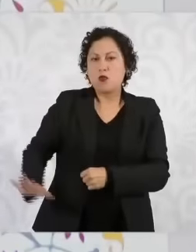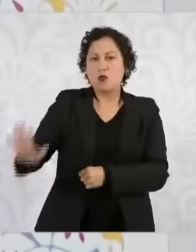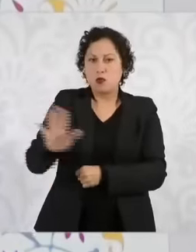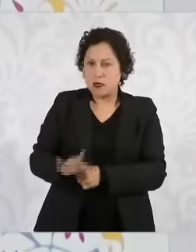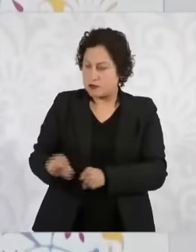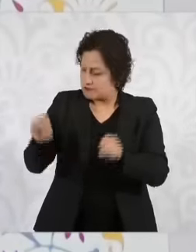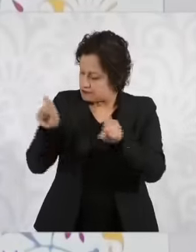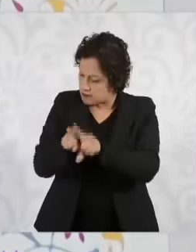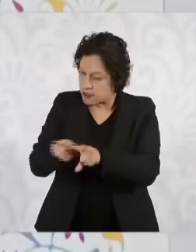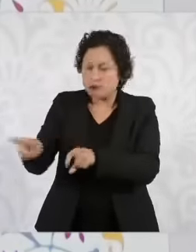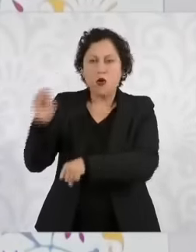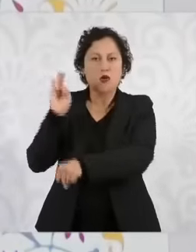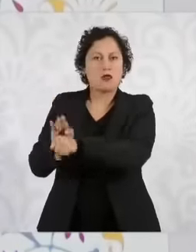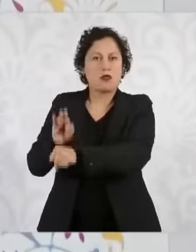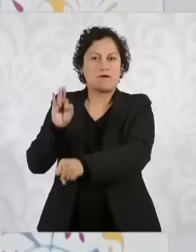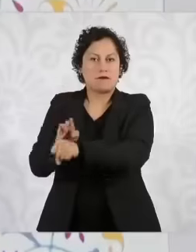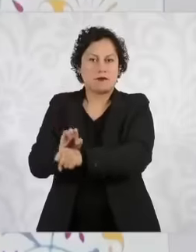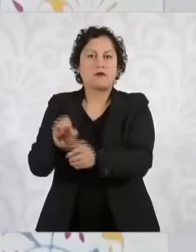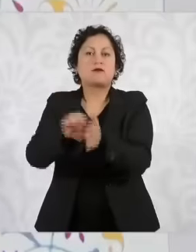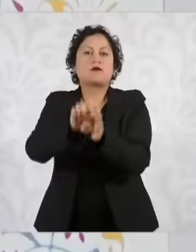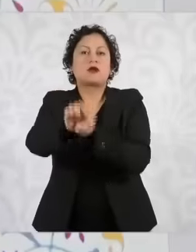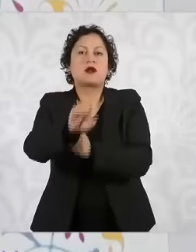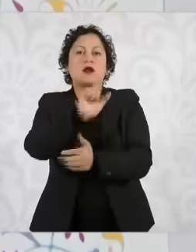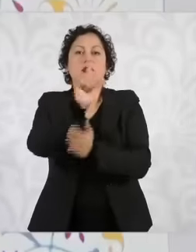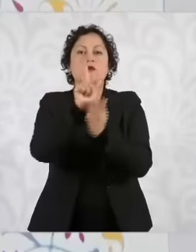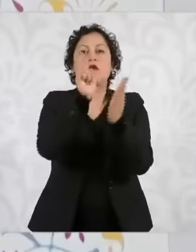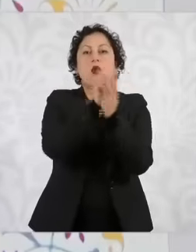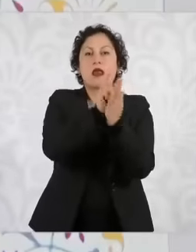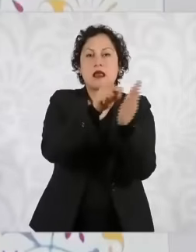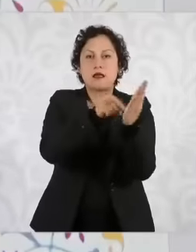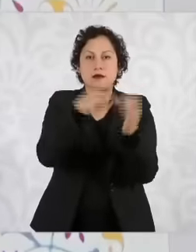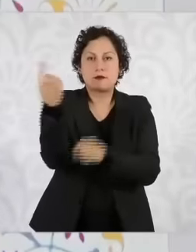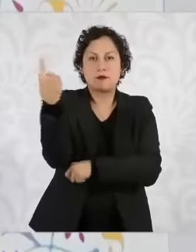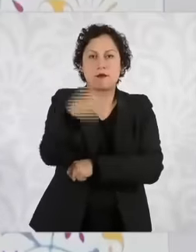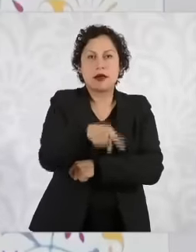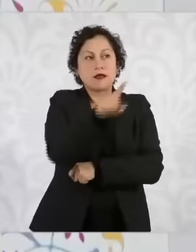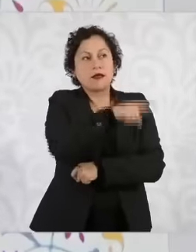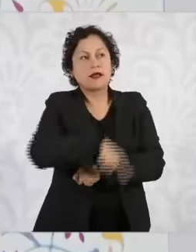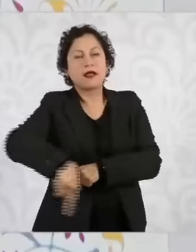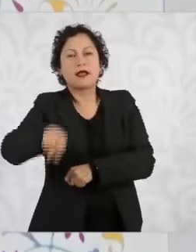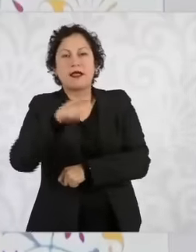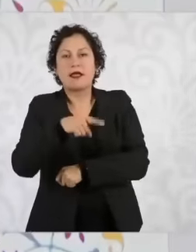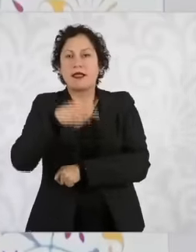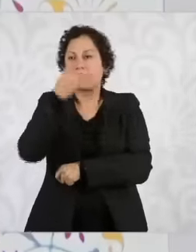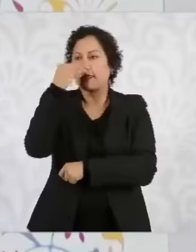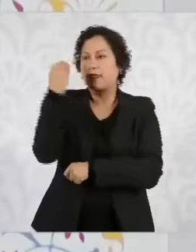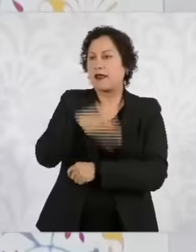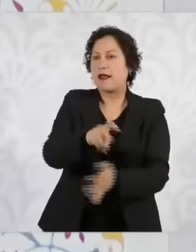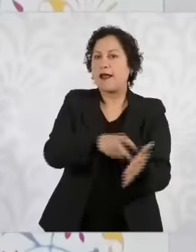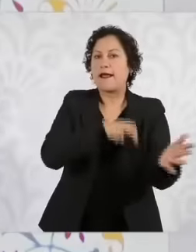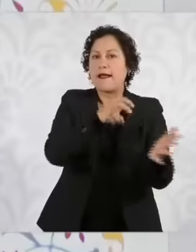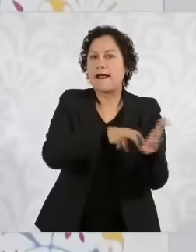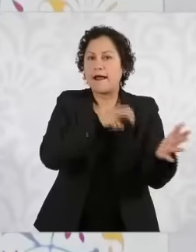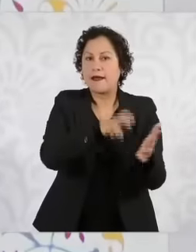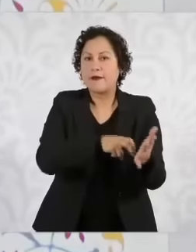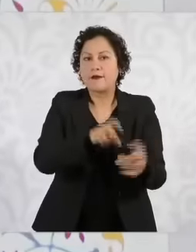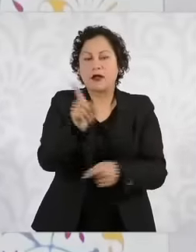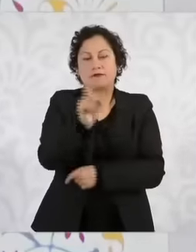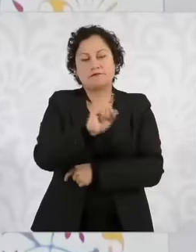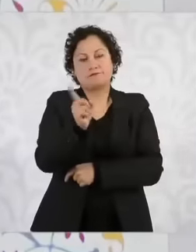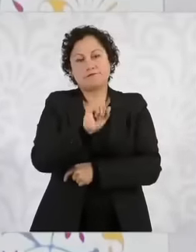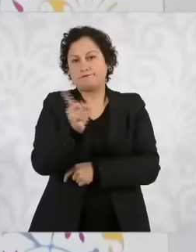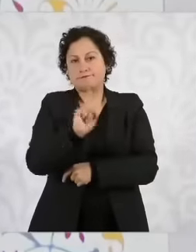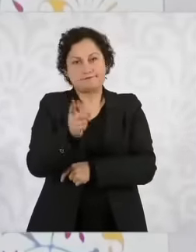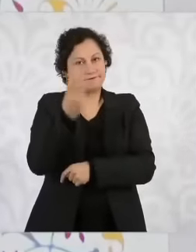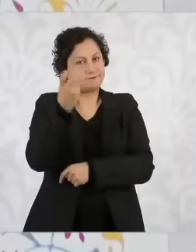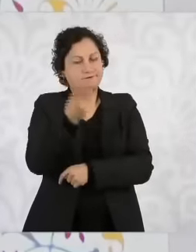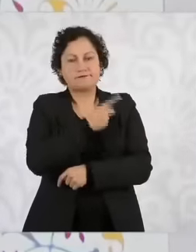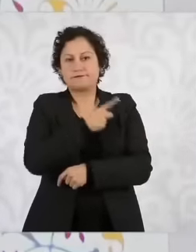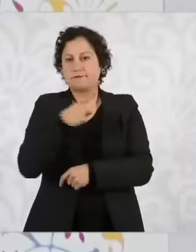in land use there will not be a change in land use from natural zones and particularly